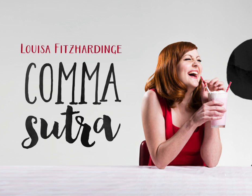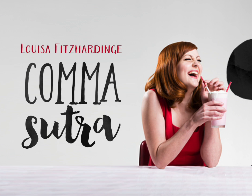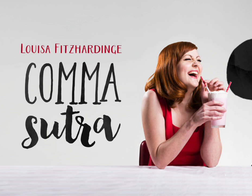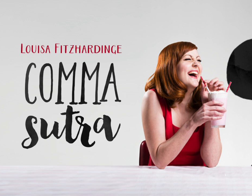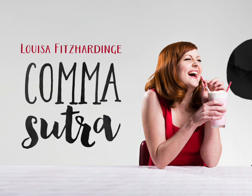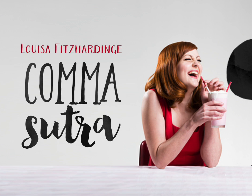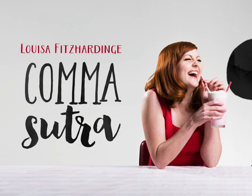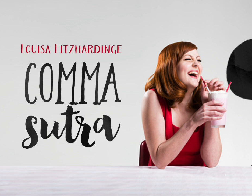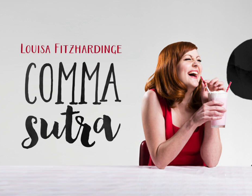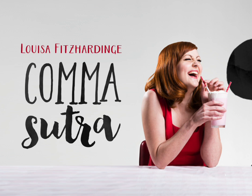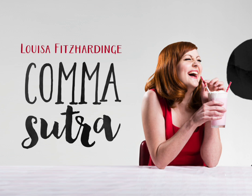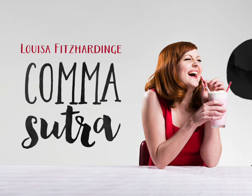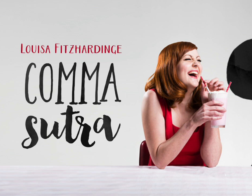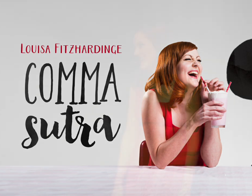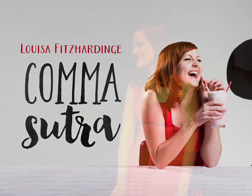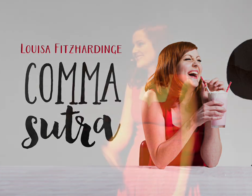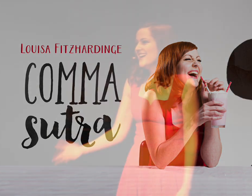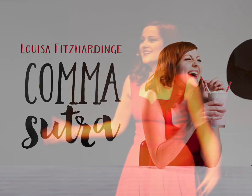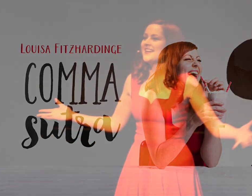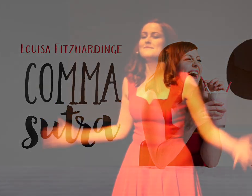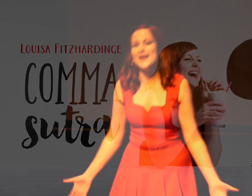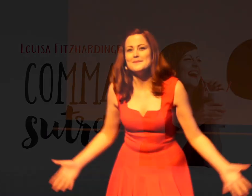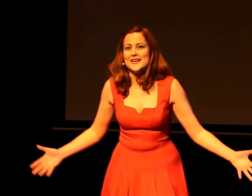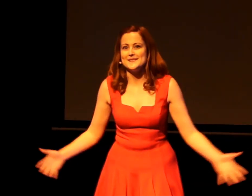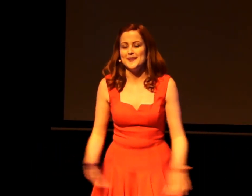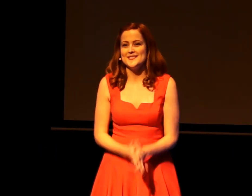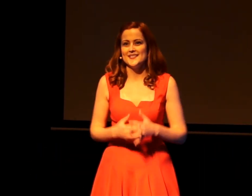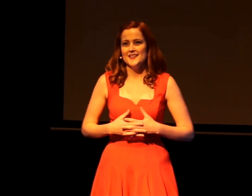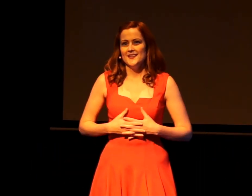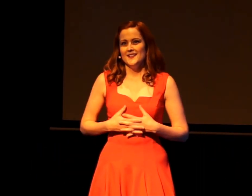I do still dream that my perfect guy is out there - I just haven't met him yet.